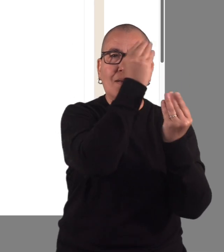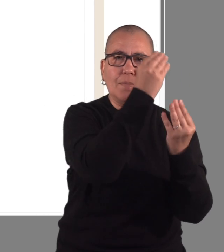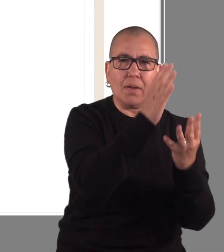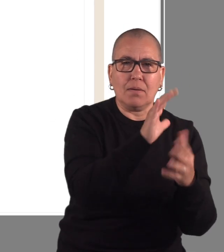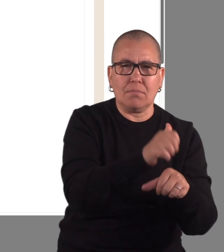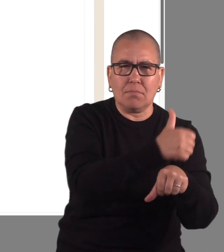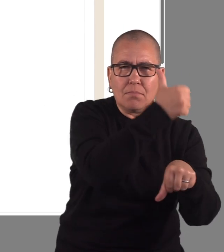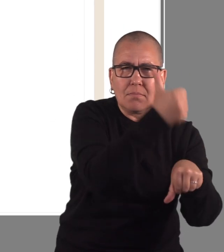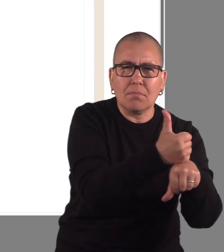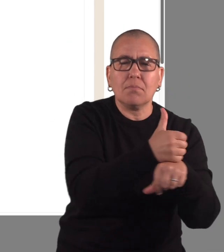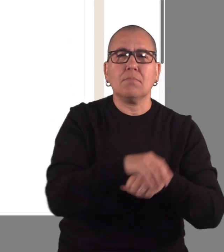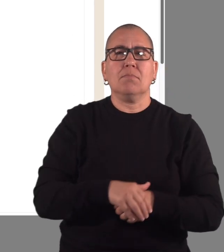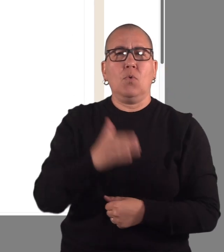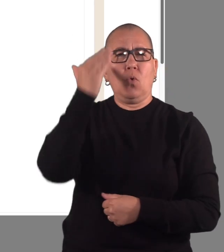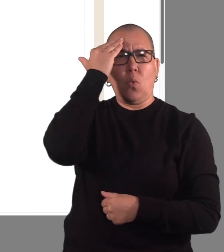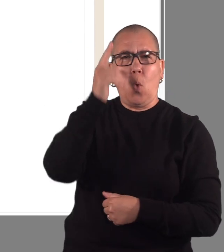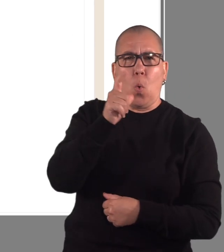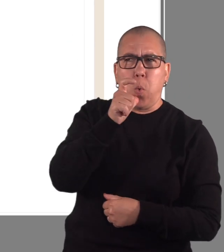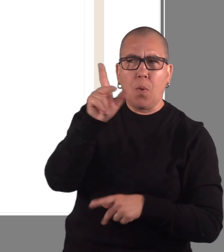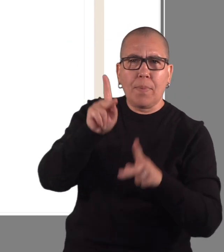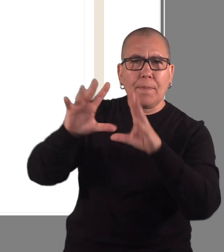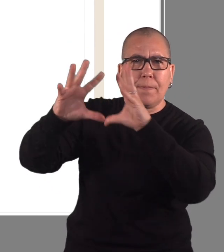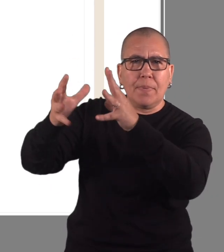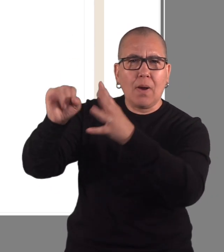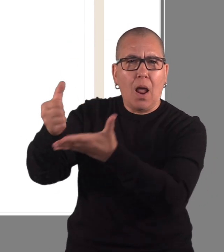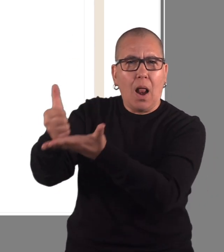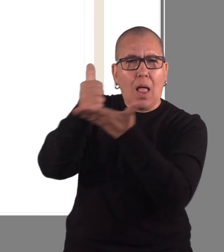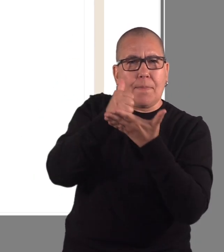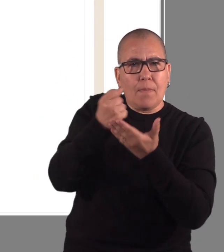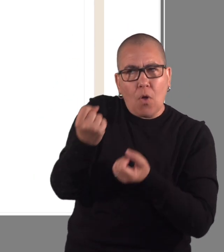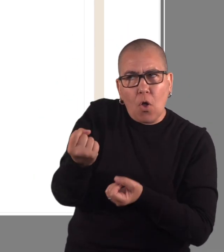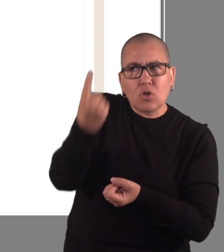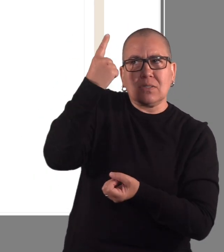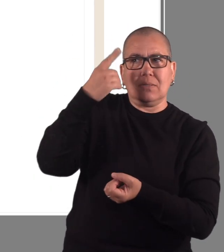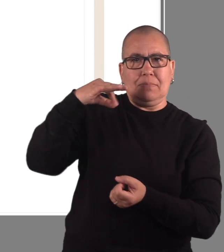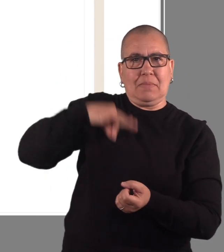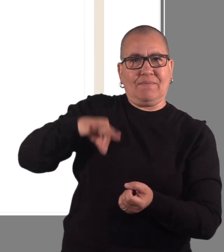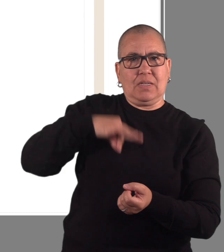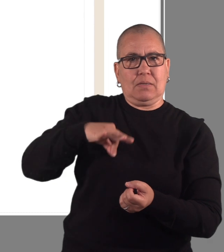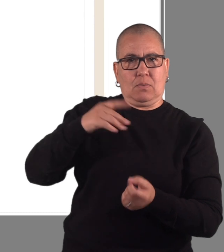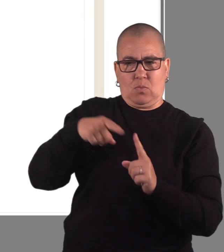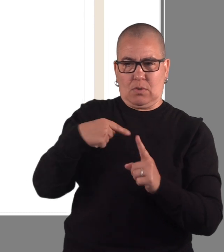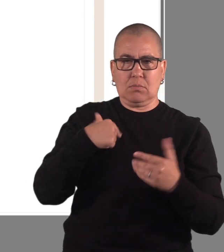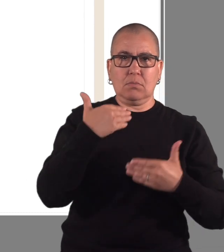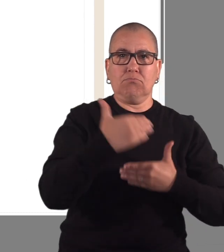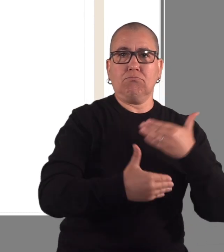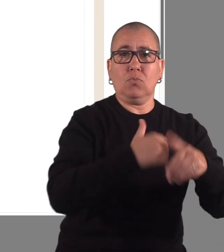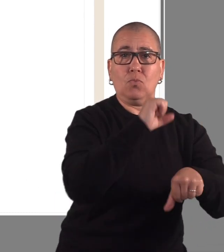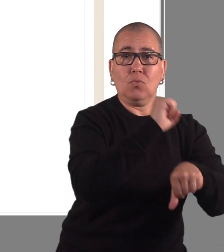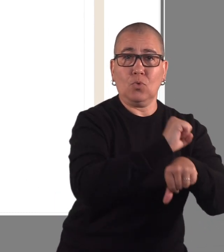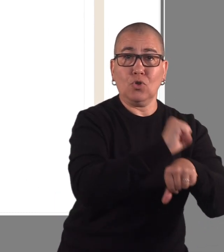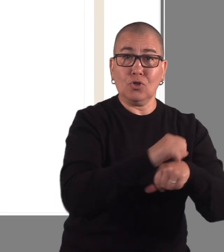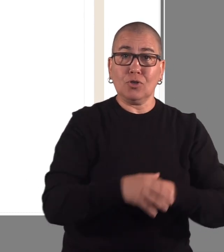and know who can help you with understanding your benefits when you work.